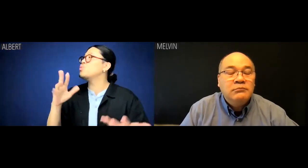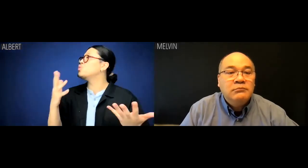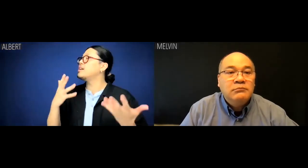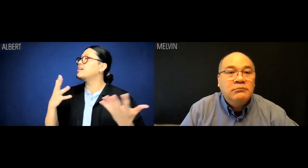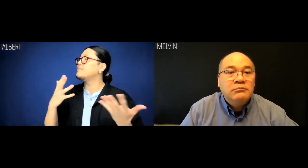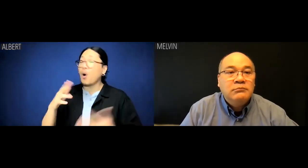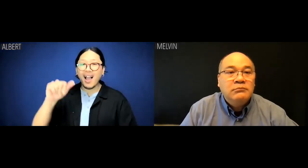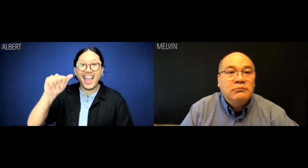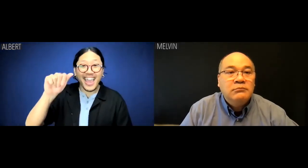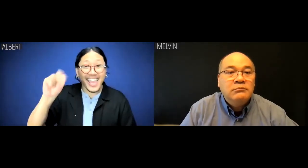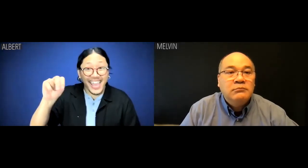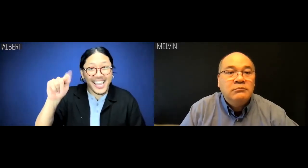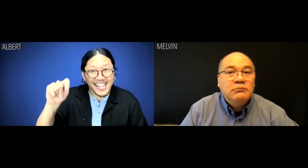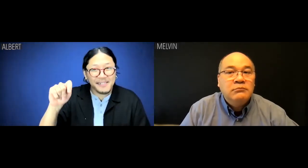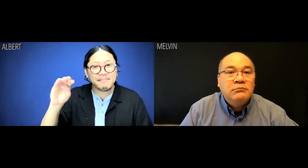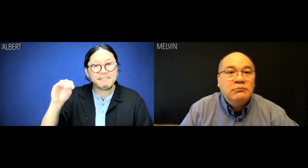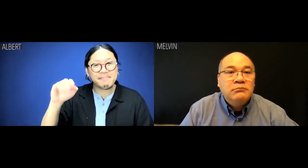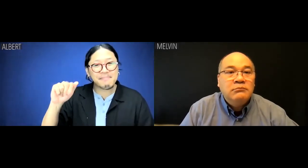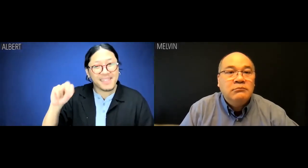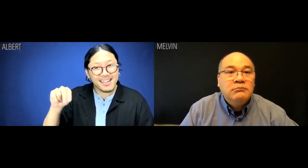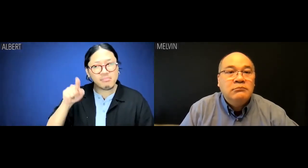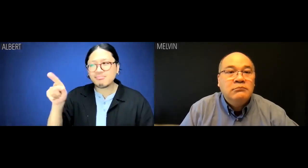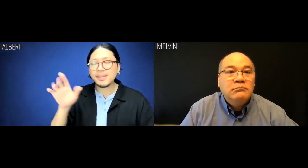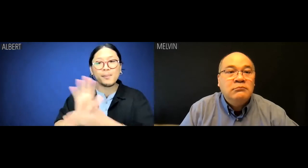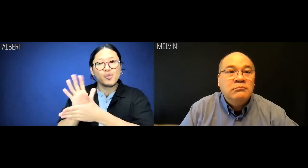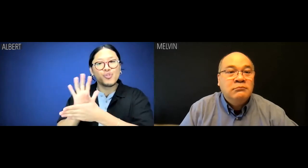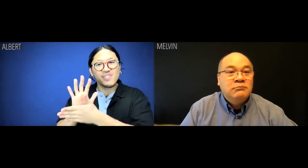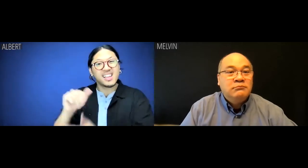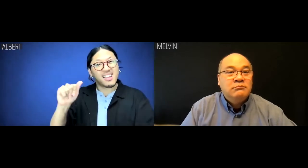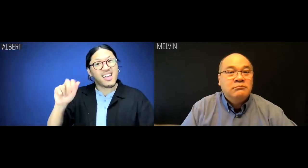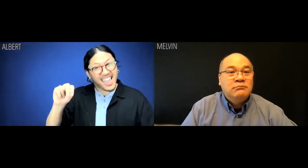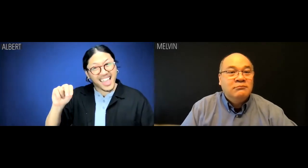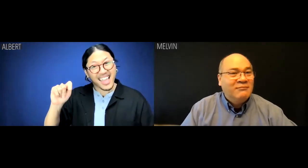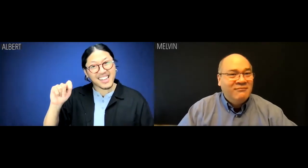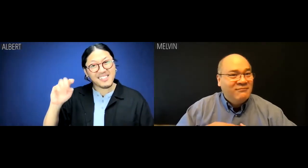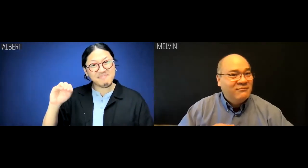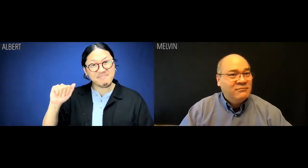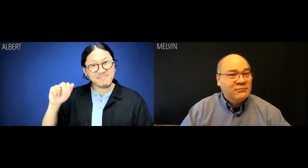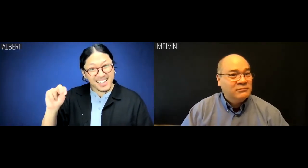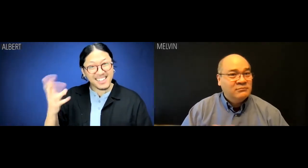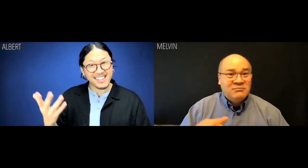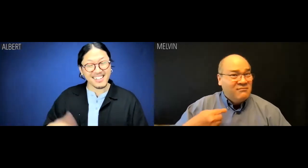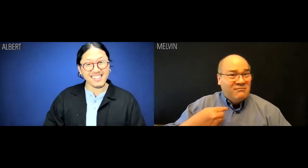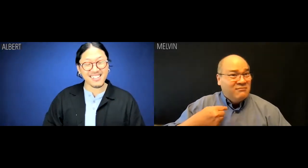Or like the Ant Man in Ant-Man.